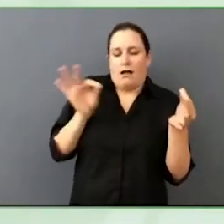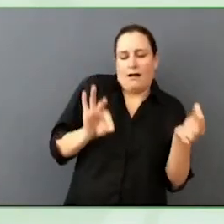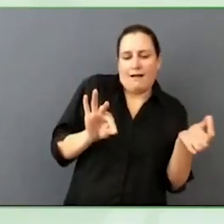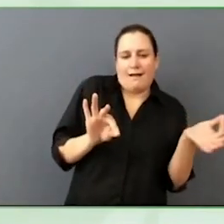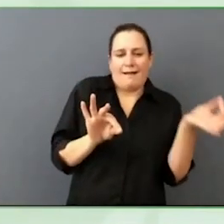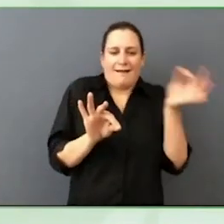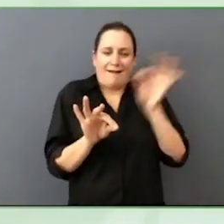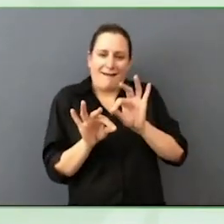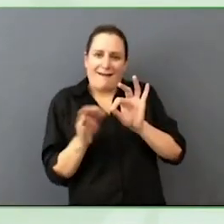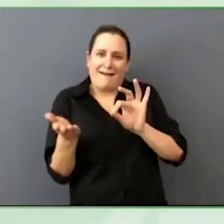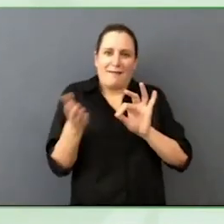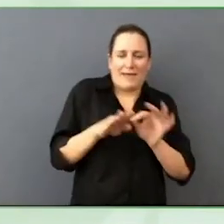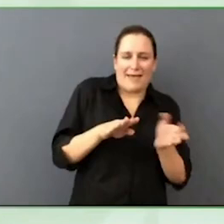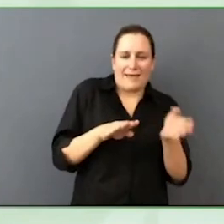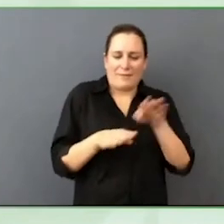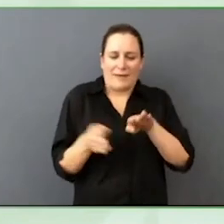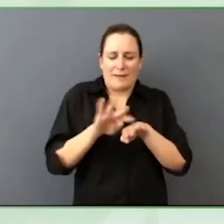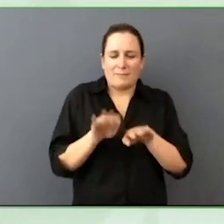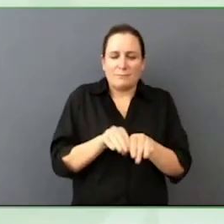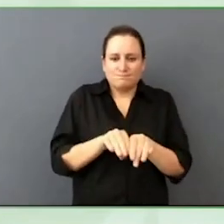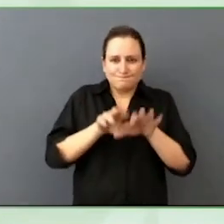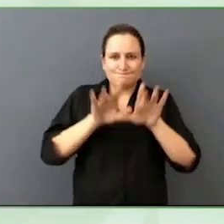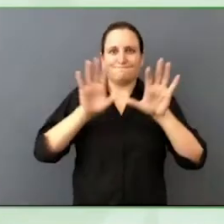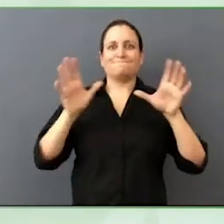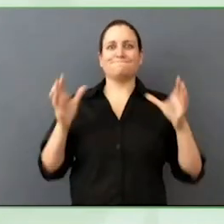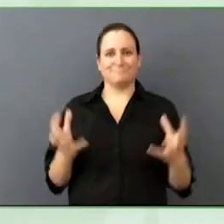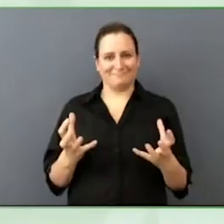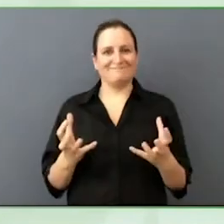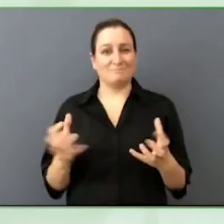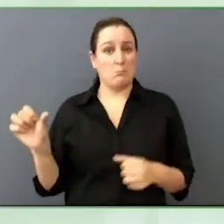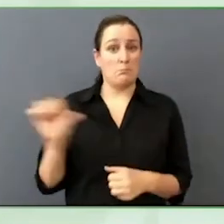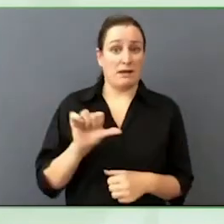barriers we have put up as the business community, internationally